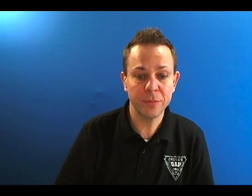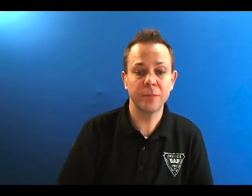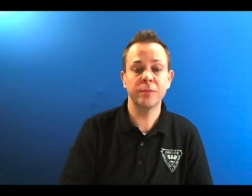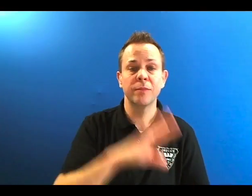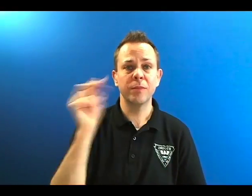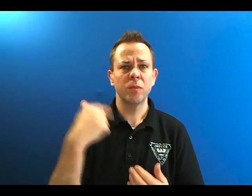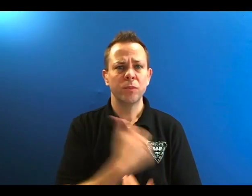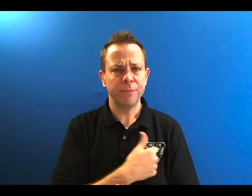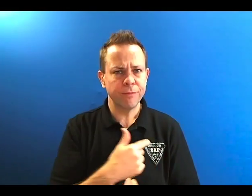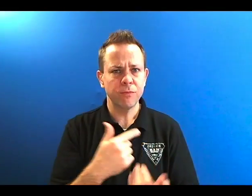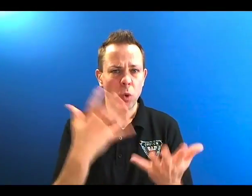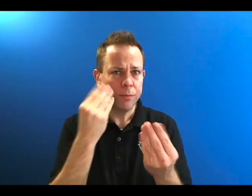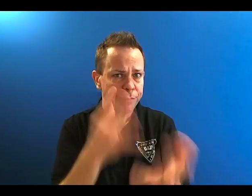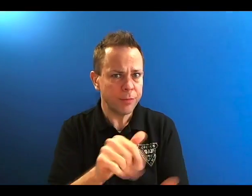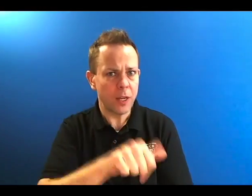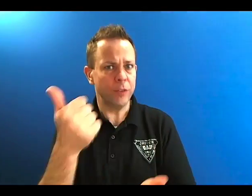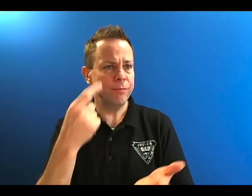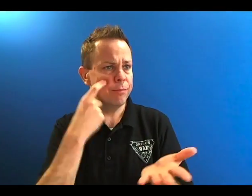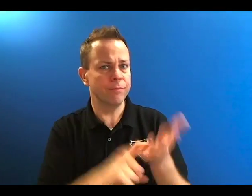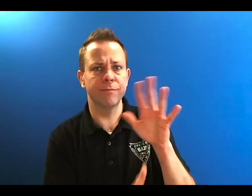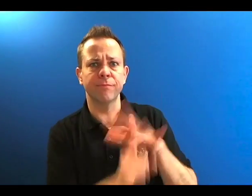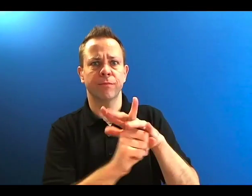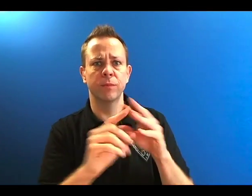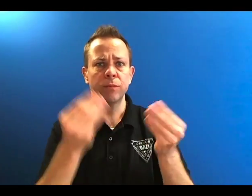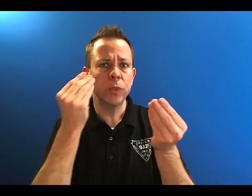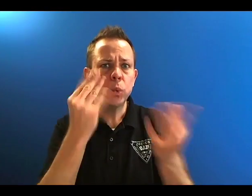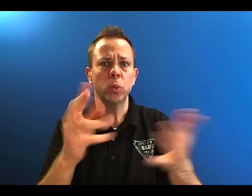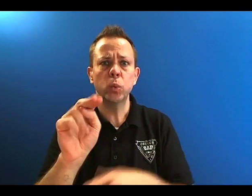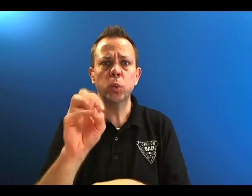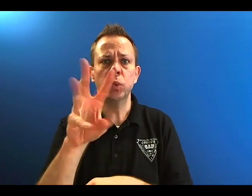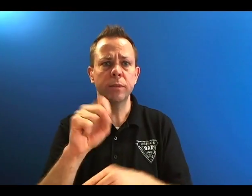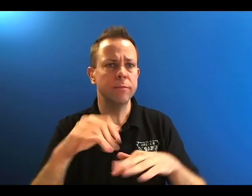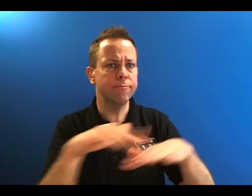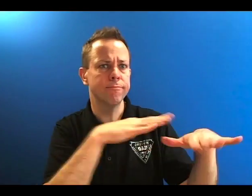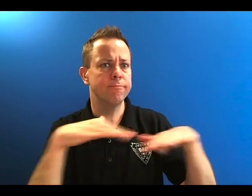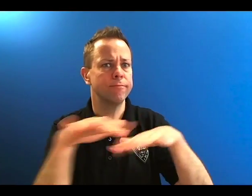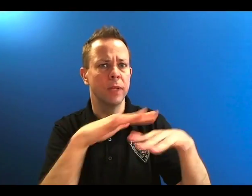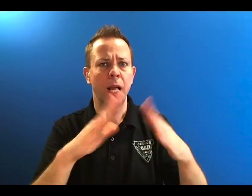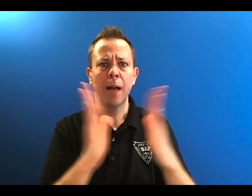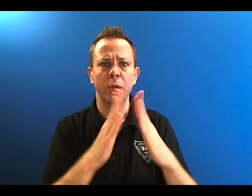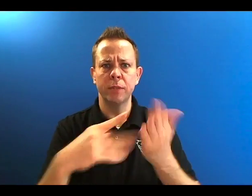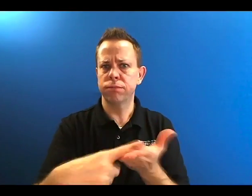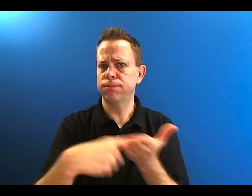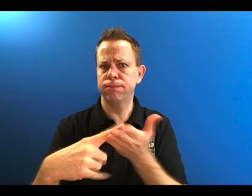We want to share another announcement. There was news being shared in the community that prompted some